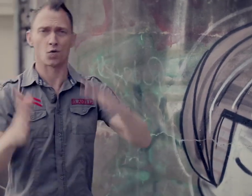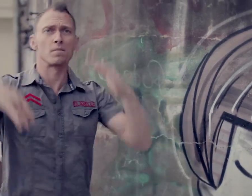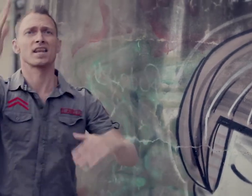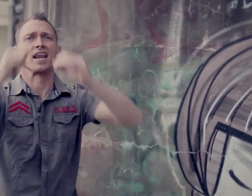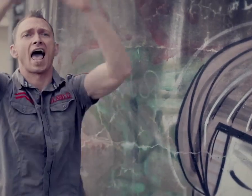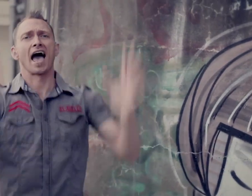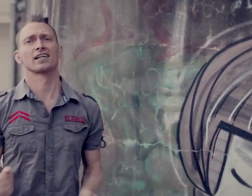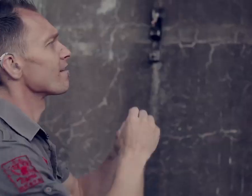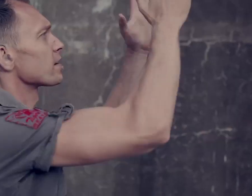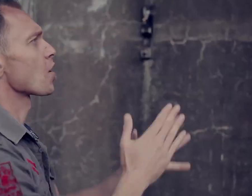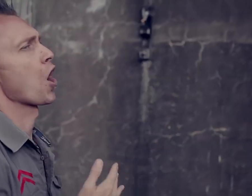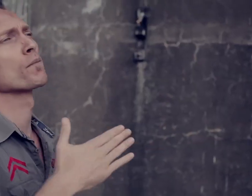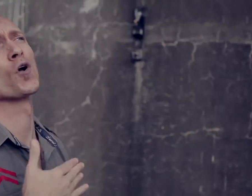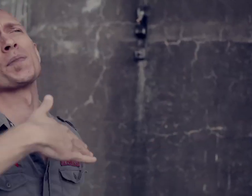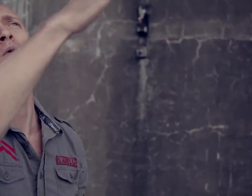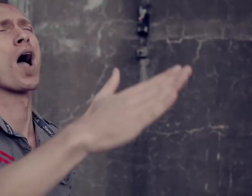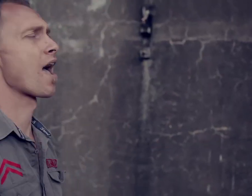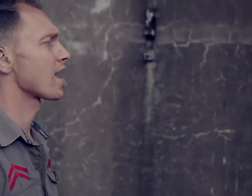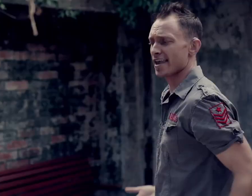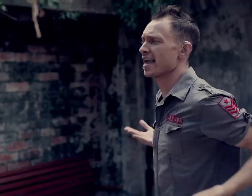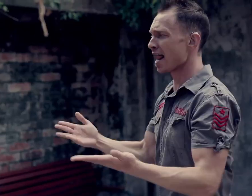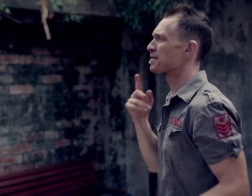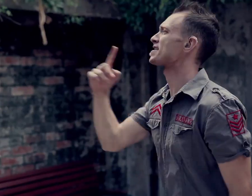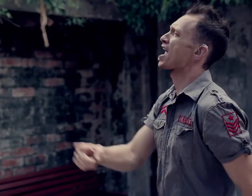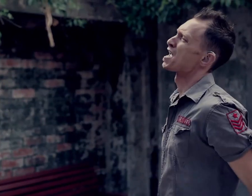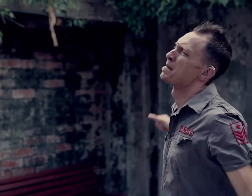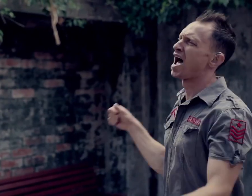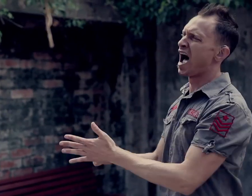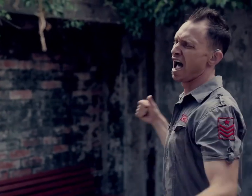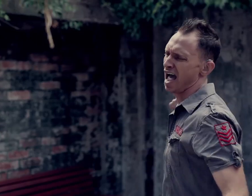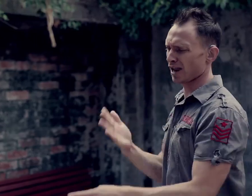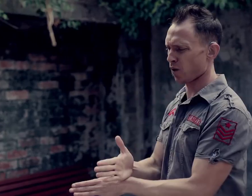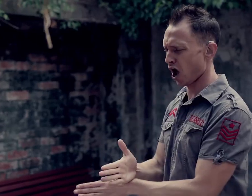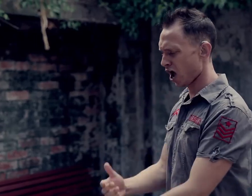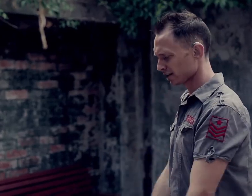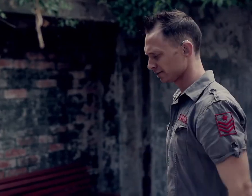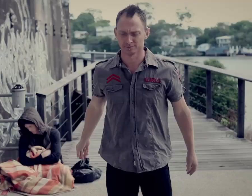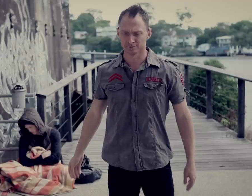Rebuilding your house after the bombs took them away Let me tell you about hard work